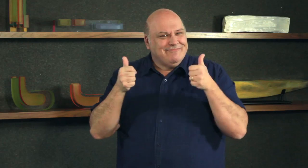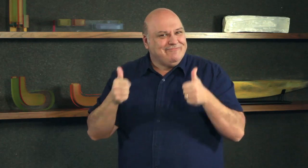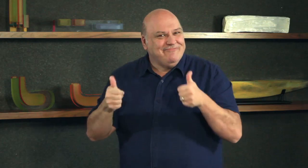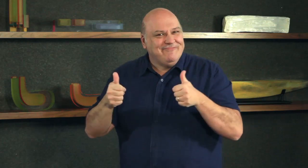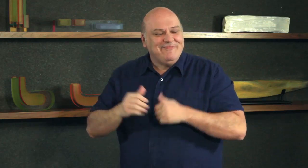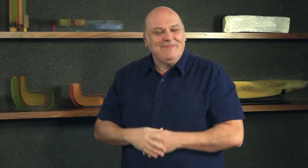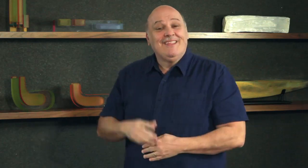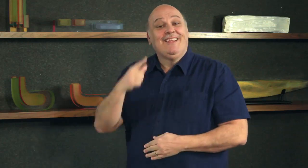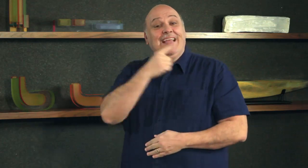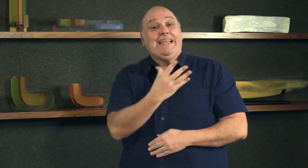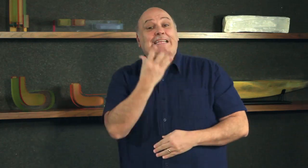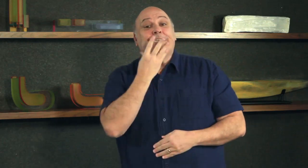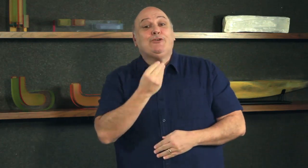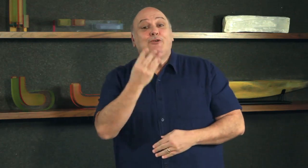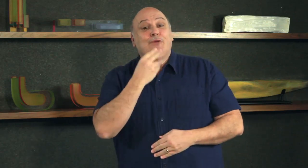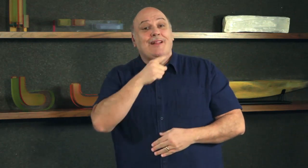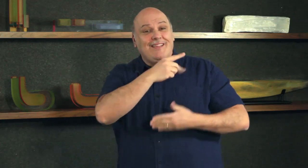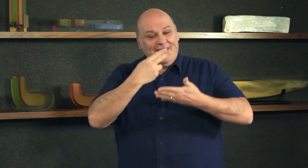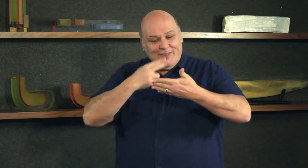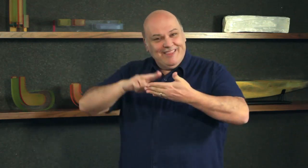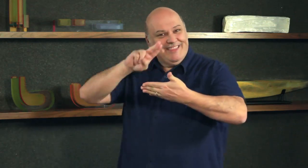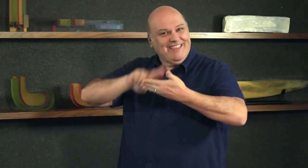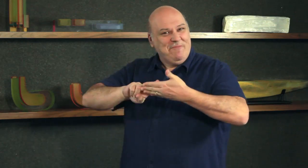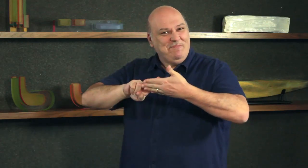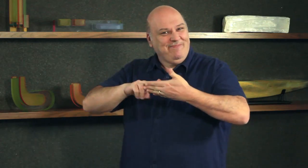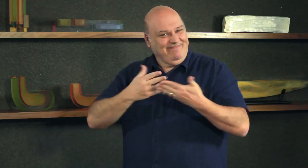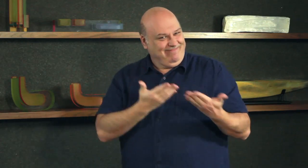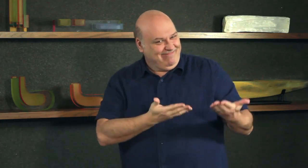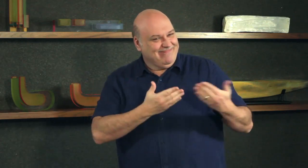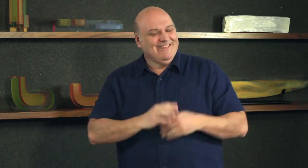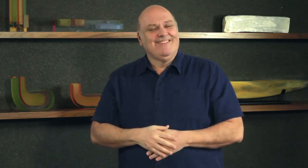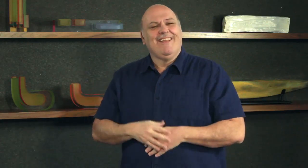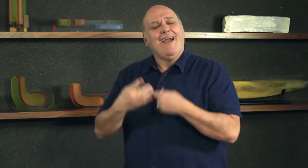founding fathers of Deaf Education! Inventor on an